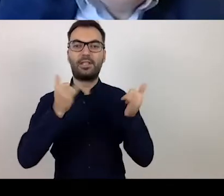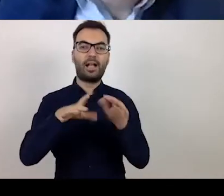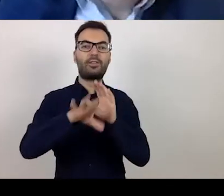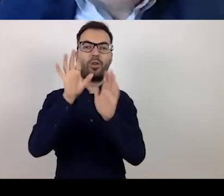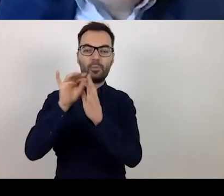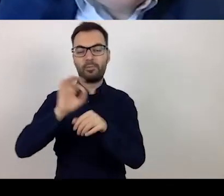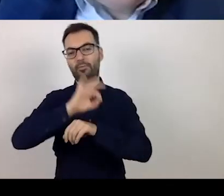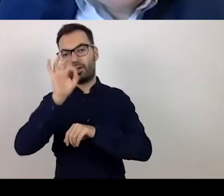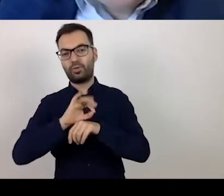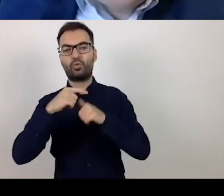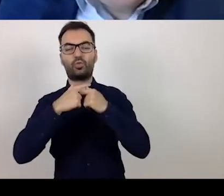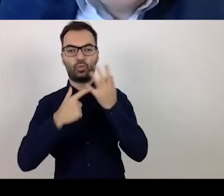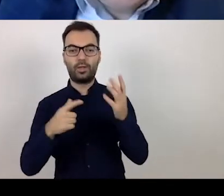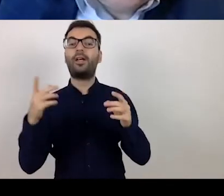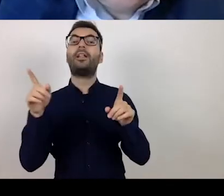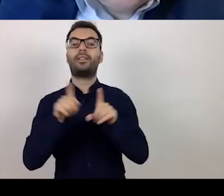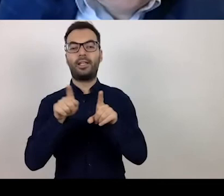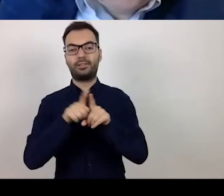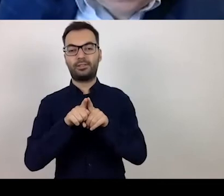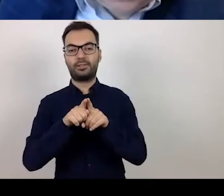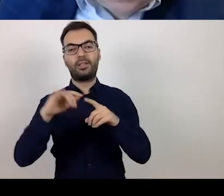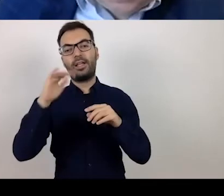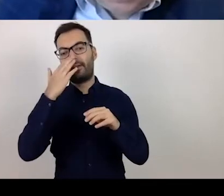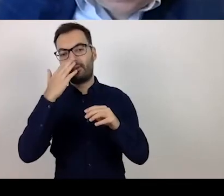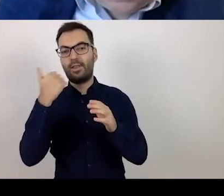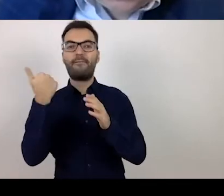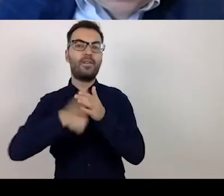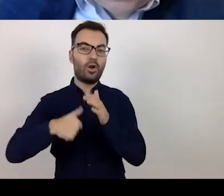including exemptions from the approved criteria.